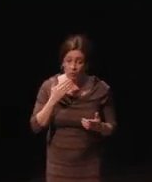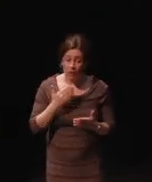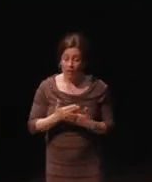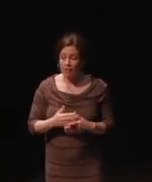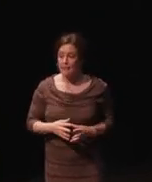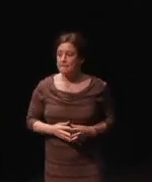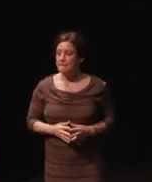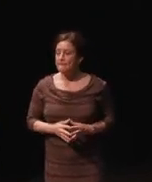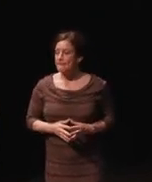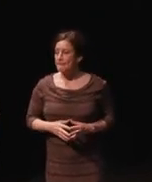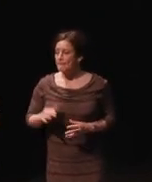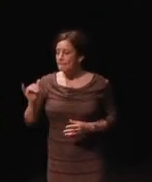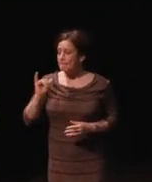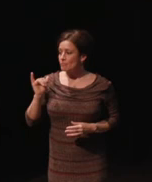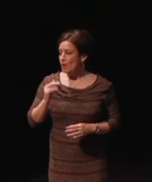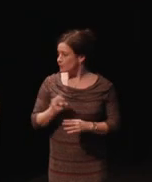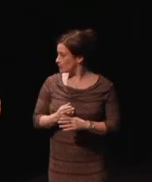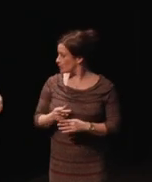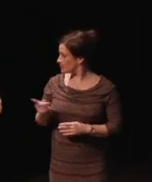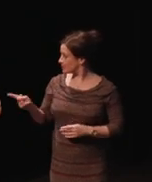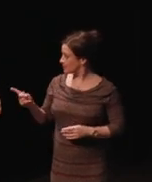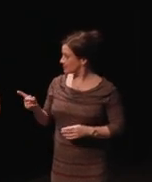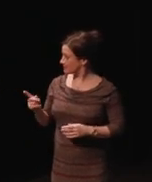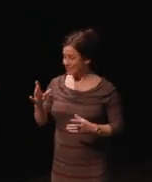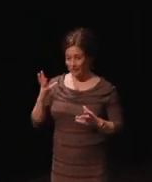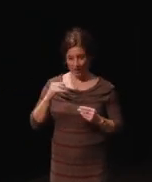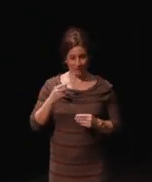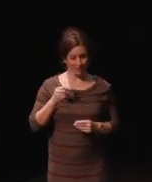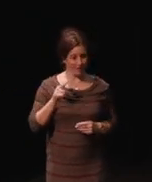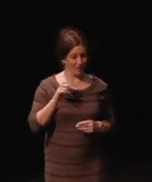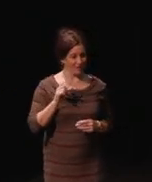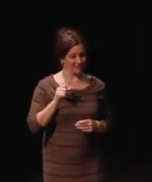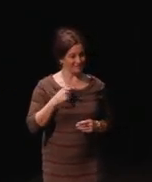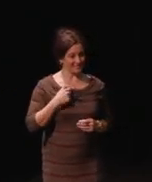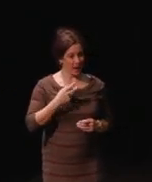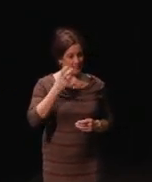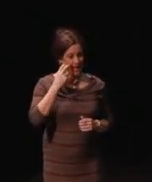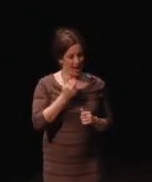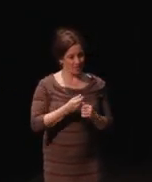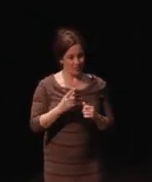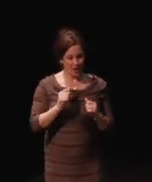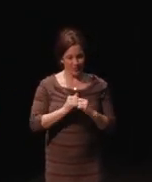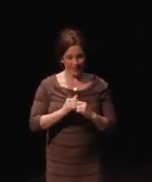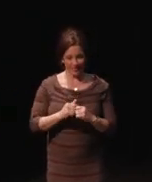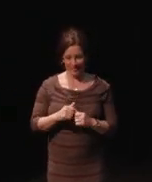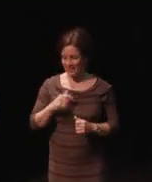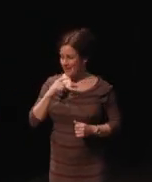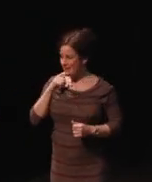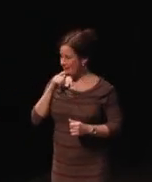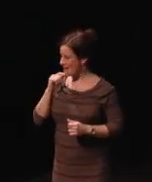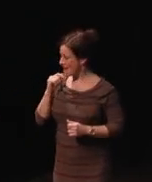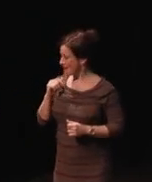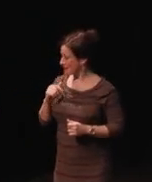I've also used these lovely goggles that I blinded everybody with to show them